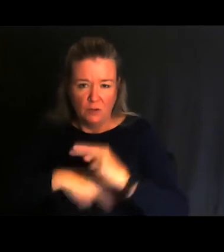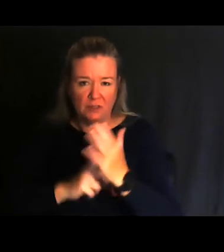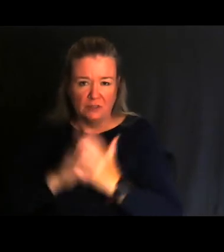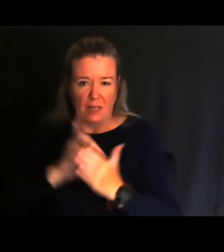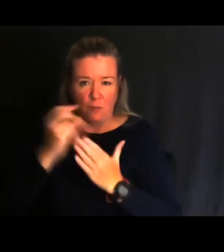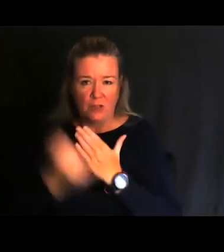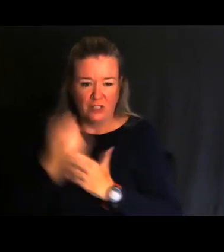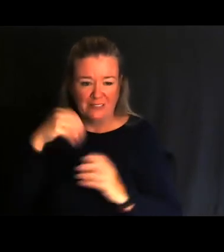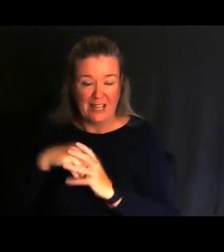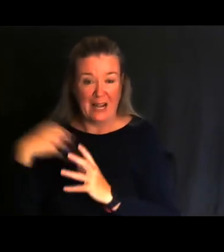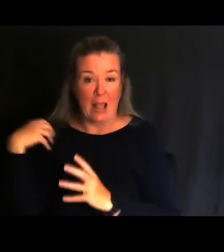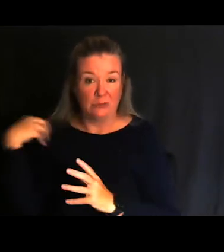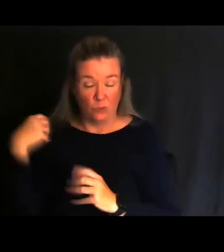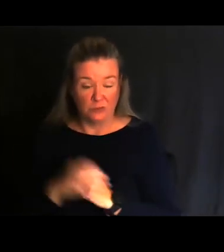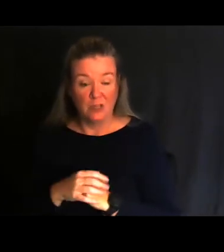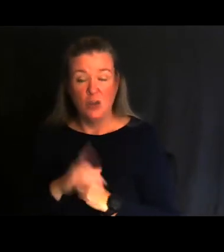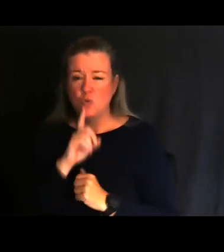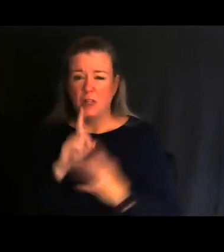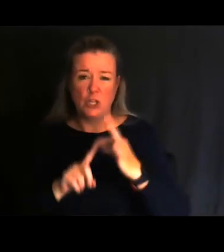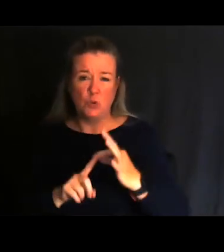in the out-of-doors. Very unique things.